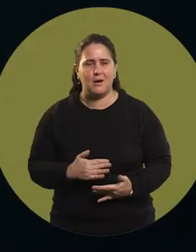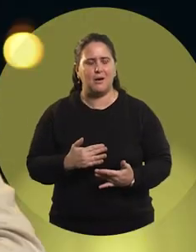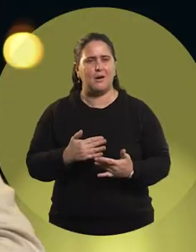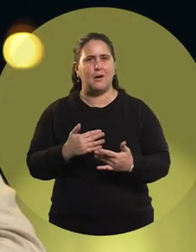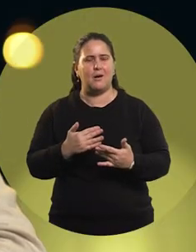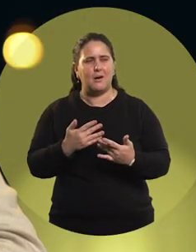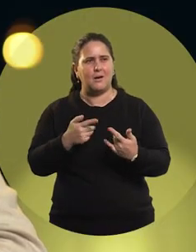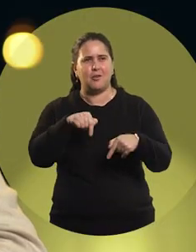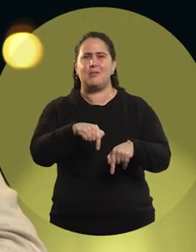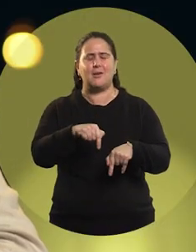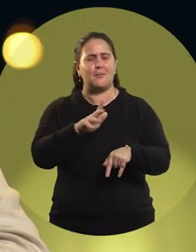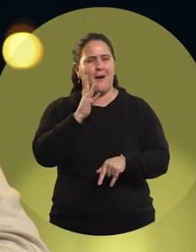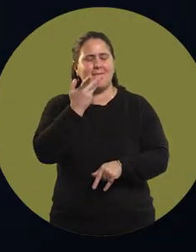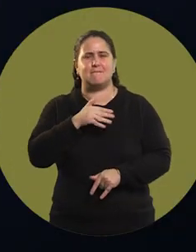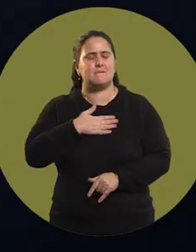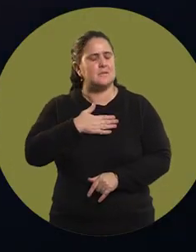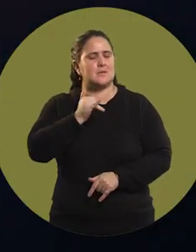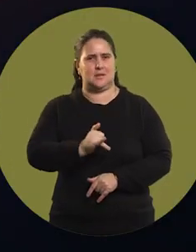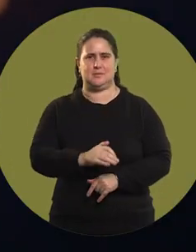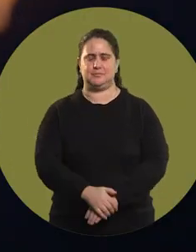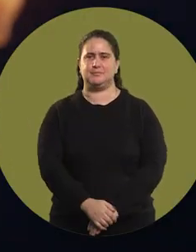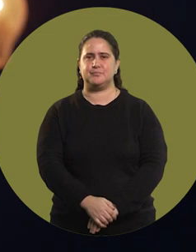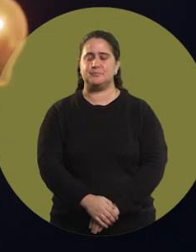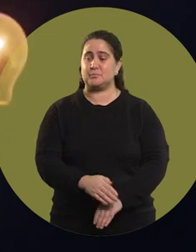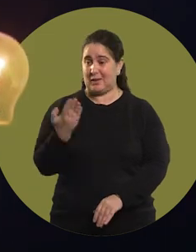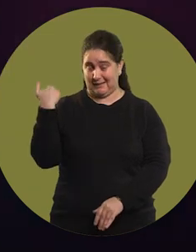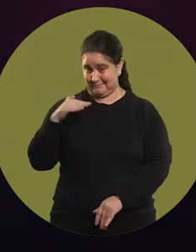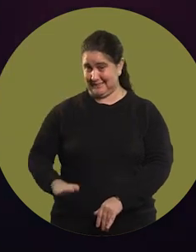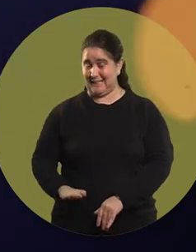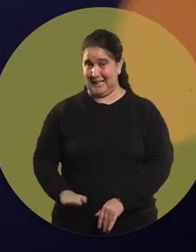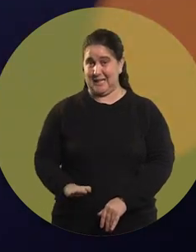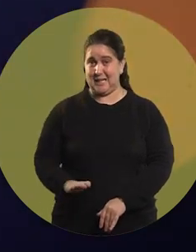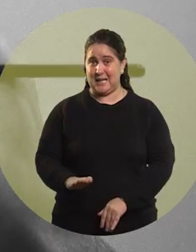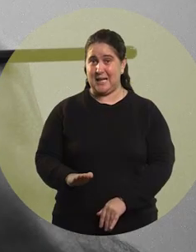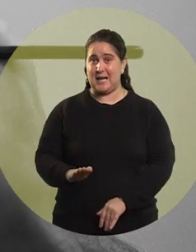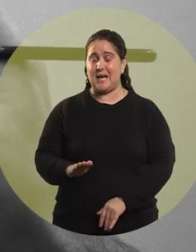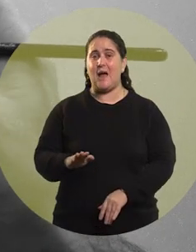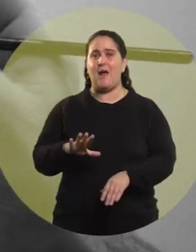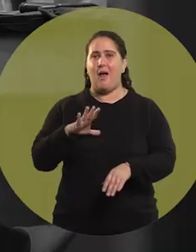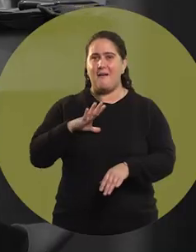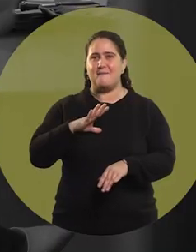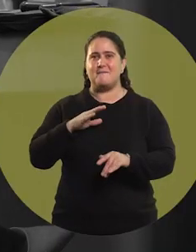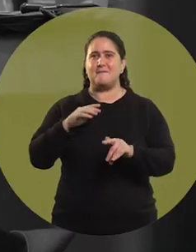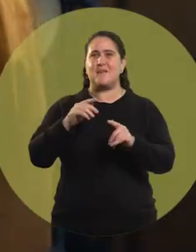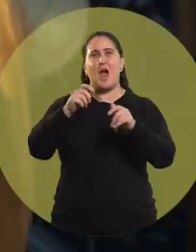"I am where I need to be". When I was a child, I had posters of Gustavo Trelles,